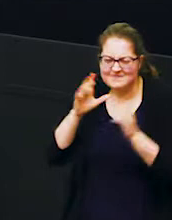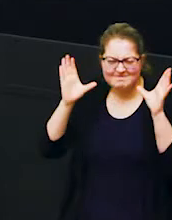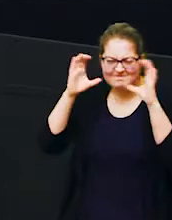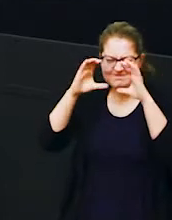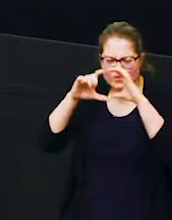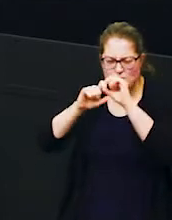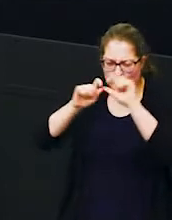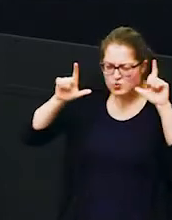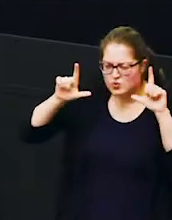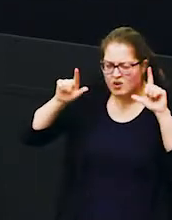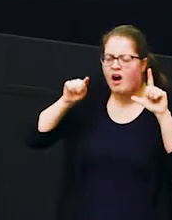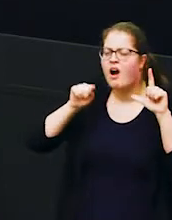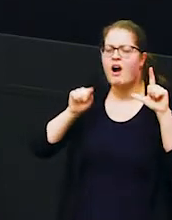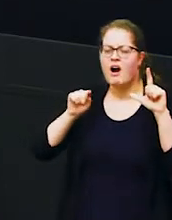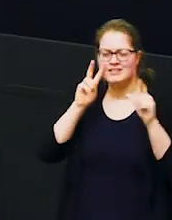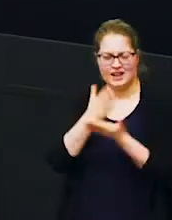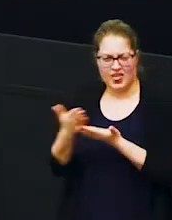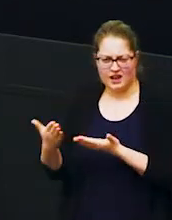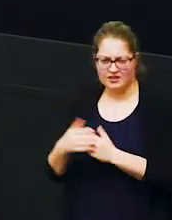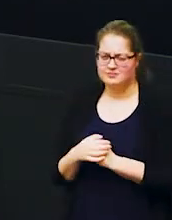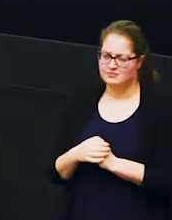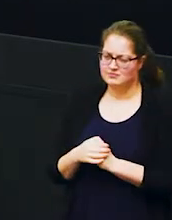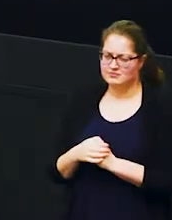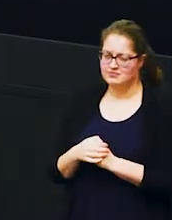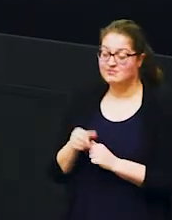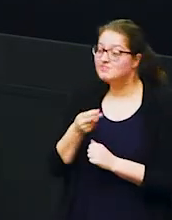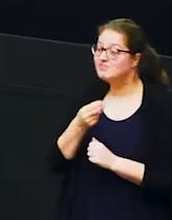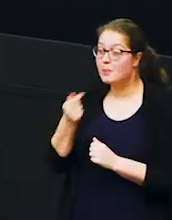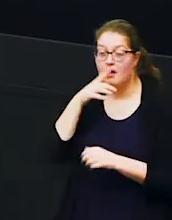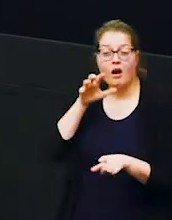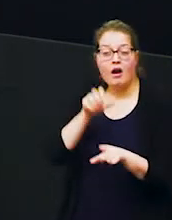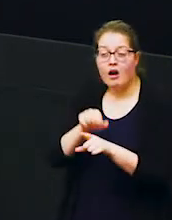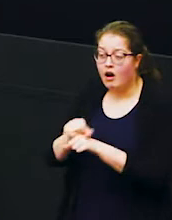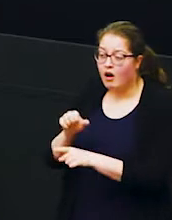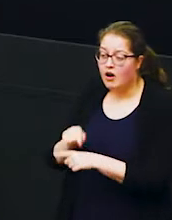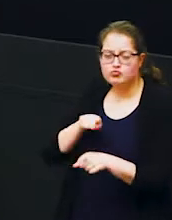really close look and there's certain things we can look for when we're identifying different